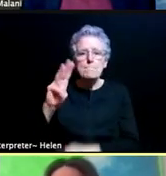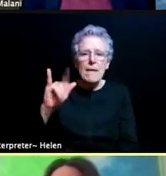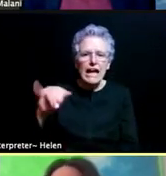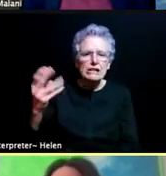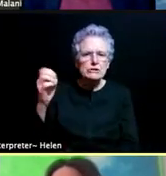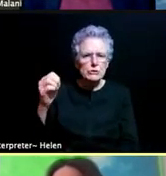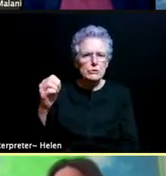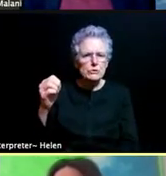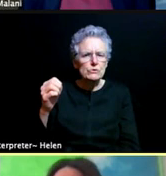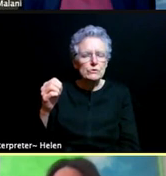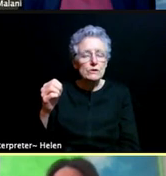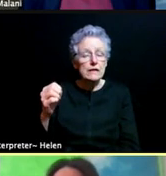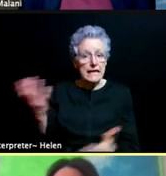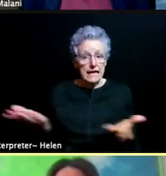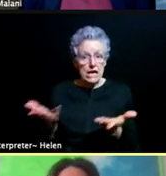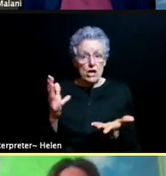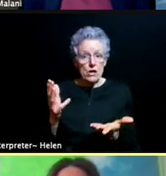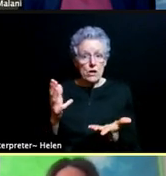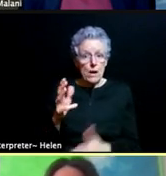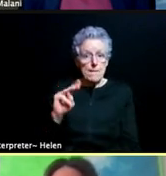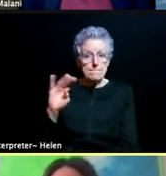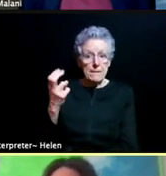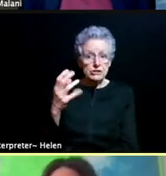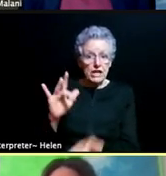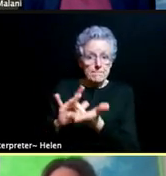And we within Michigan Medicine or in our 1C population,